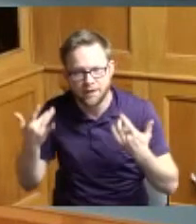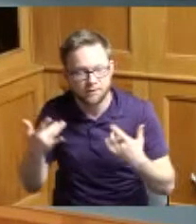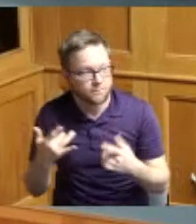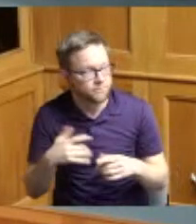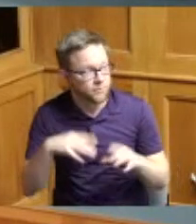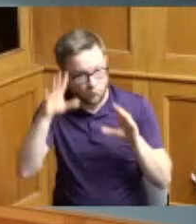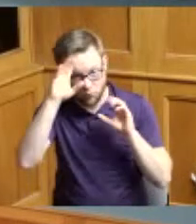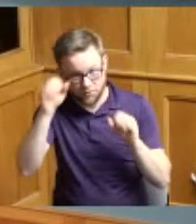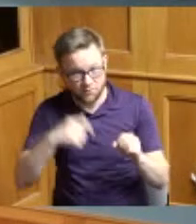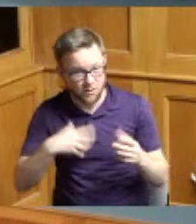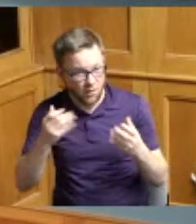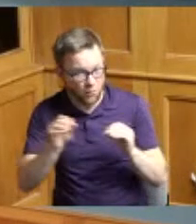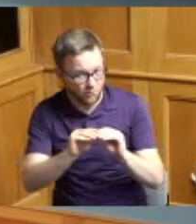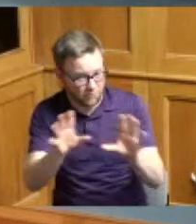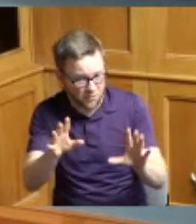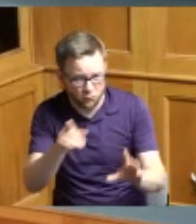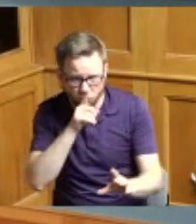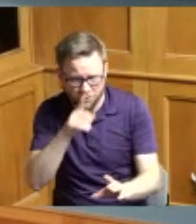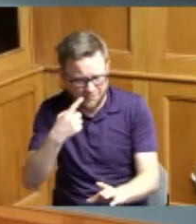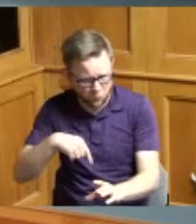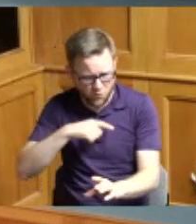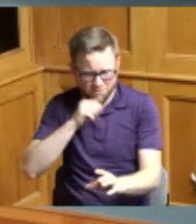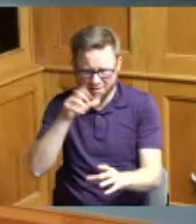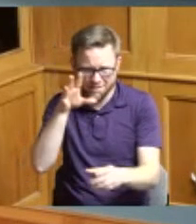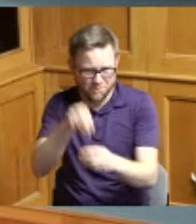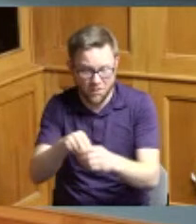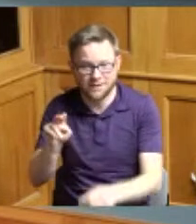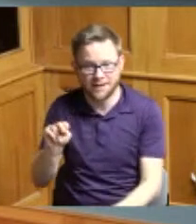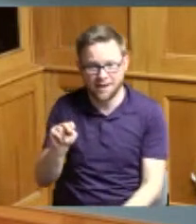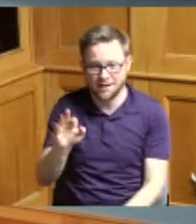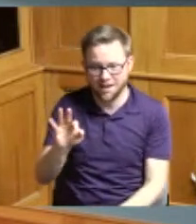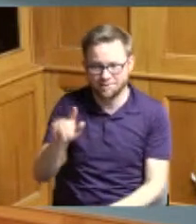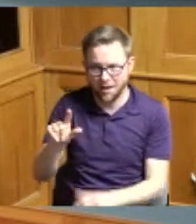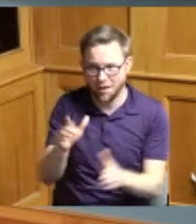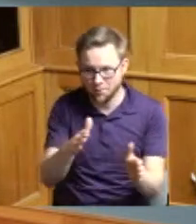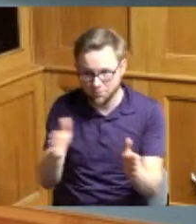really didn't have anything to do with it it was the NFL who planned it along with the Brown family